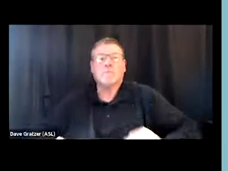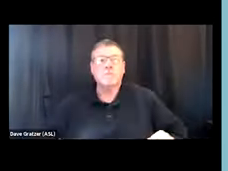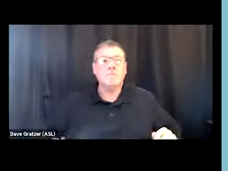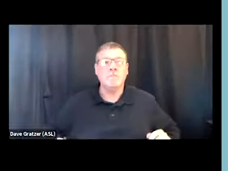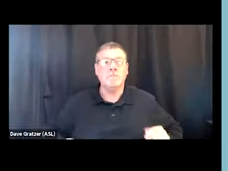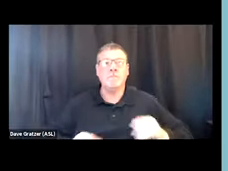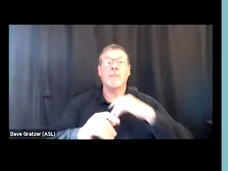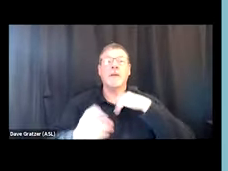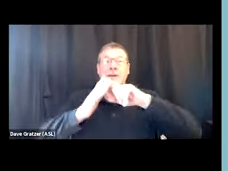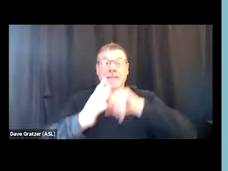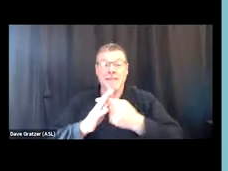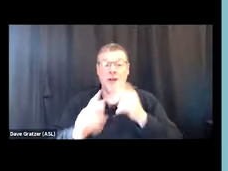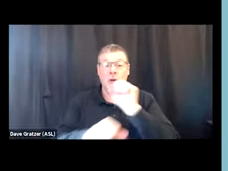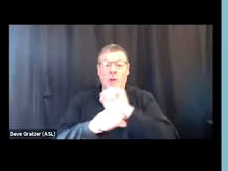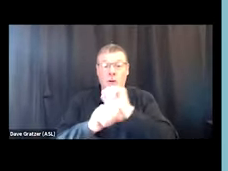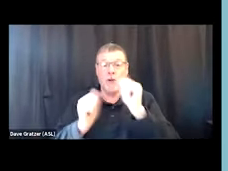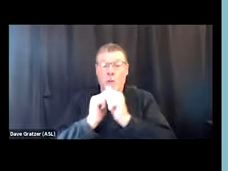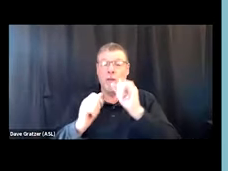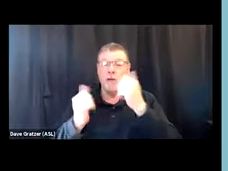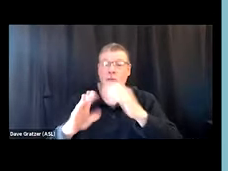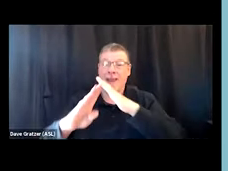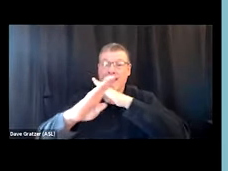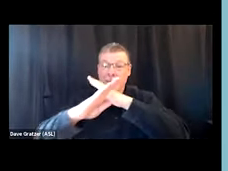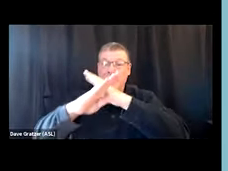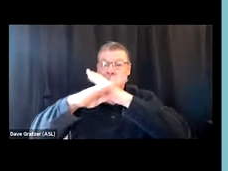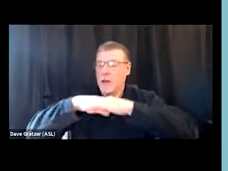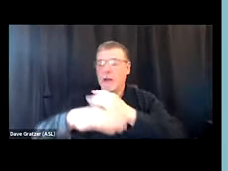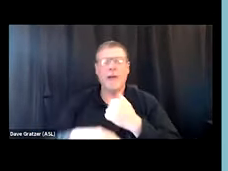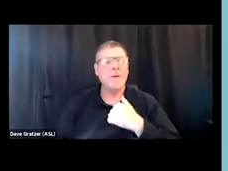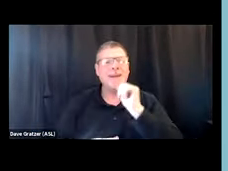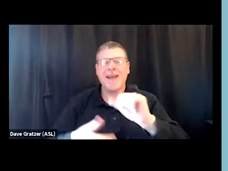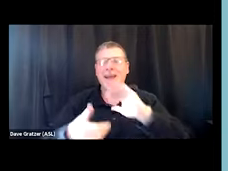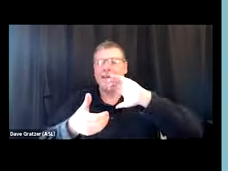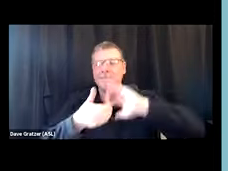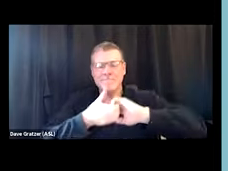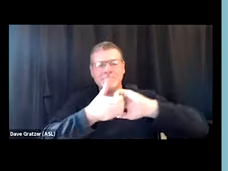our approach in reducing barriers, we weren't partnering with peer recovery organizations.